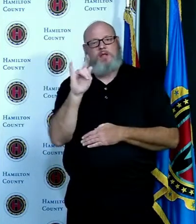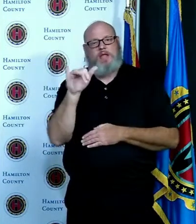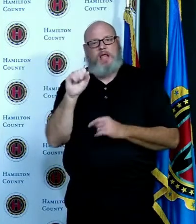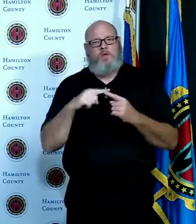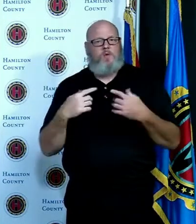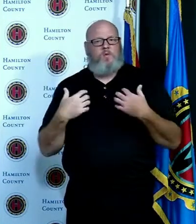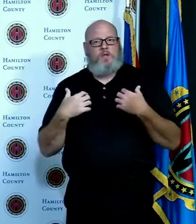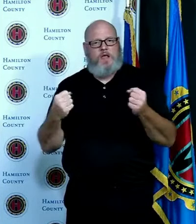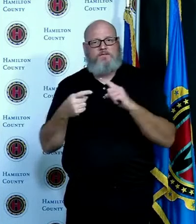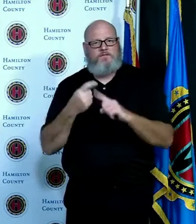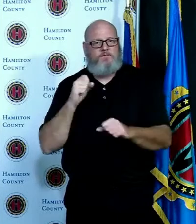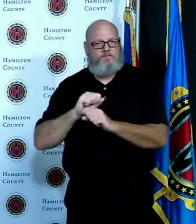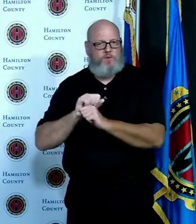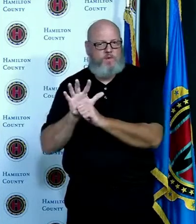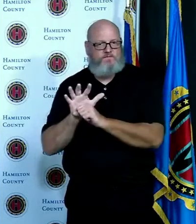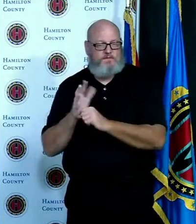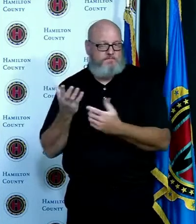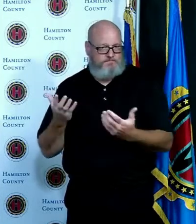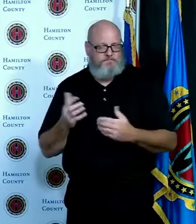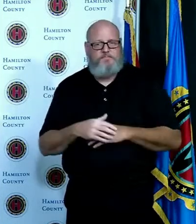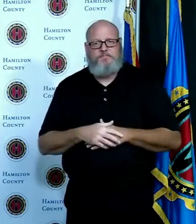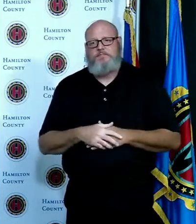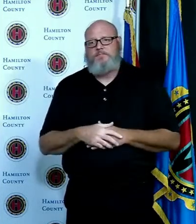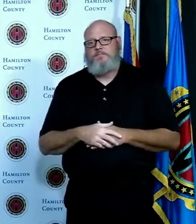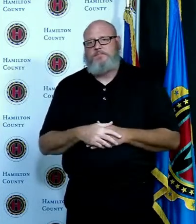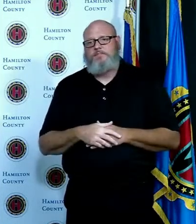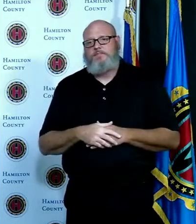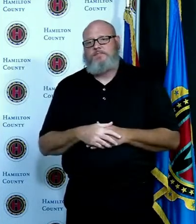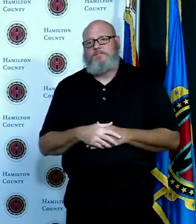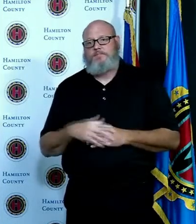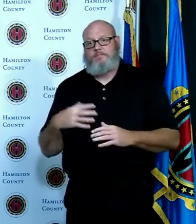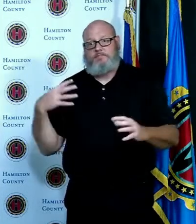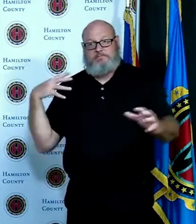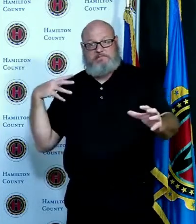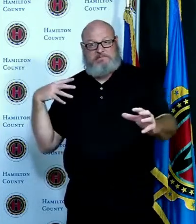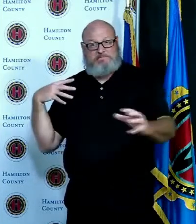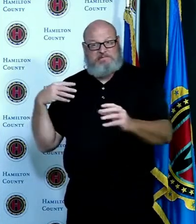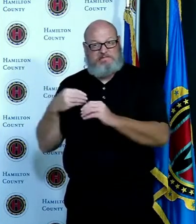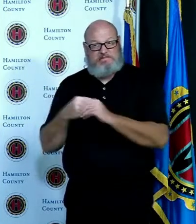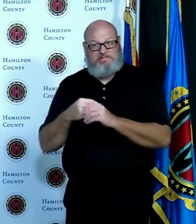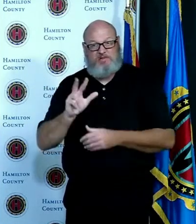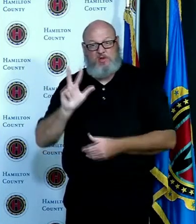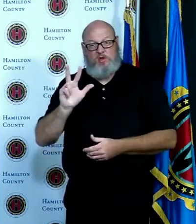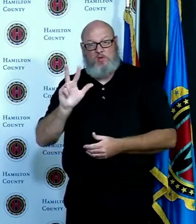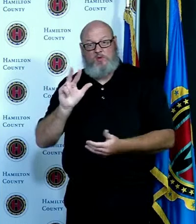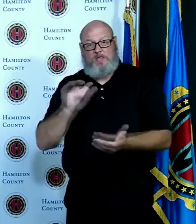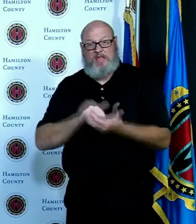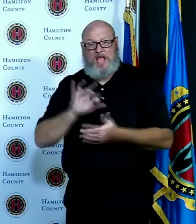three weeks we've had eight hundred and ninety six cases of Covid-19. that's a lot of activity